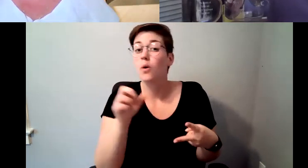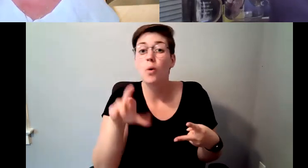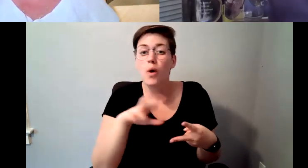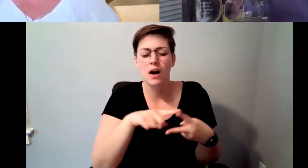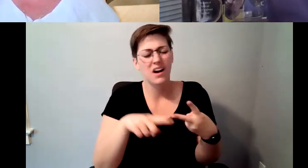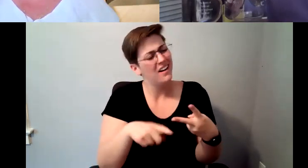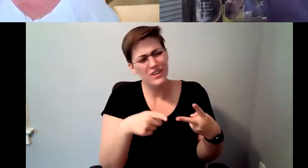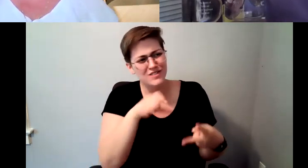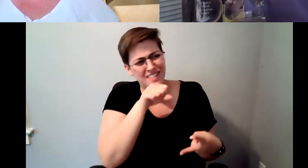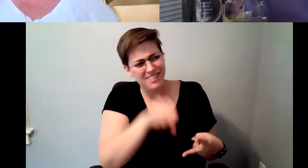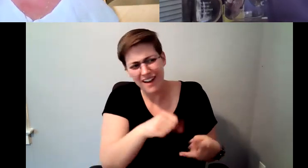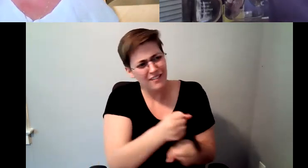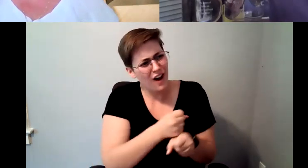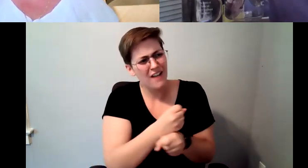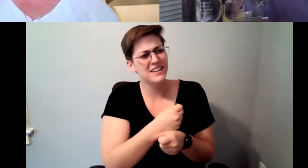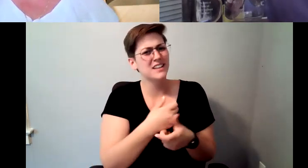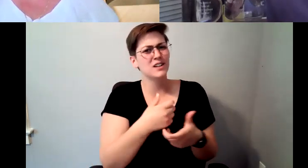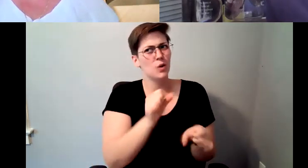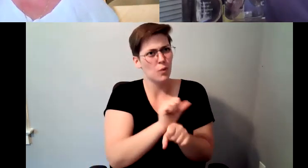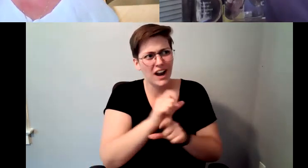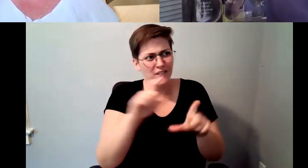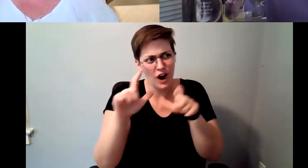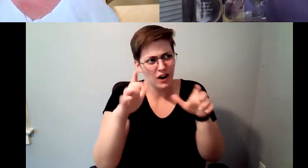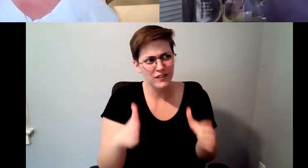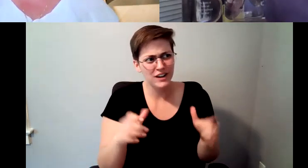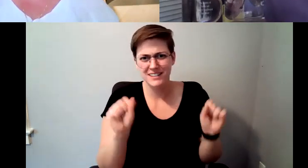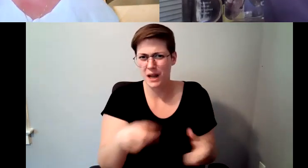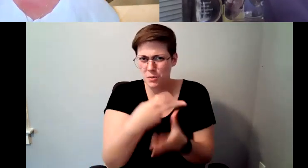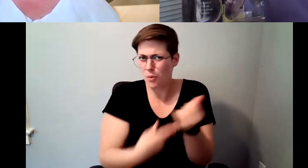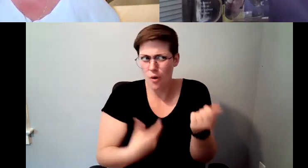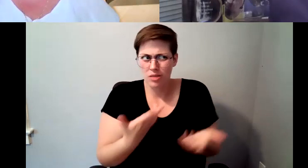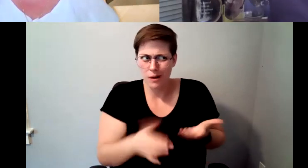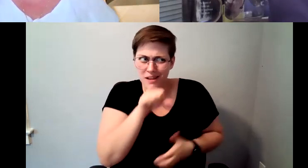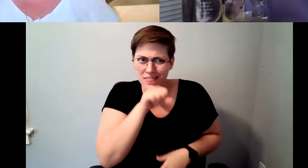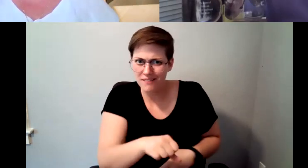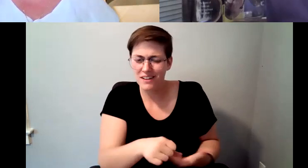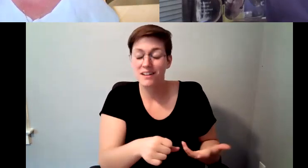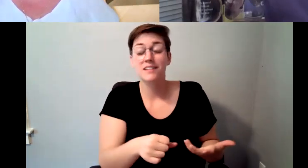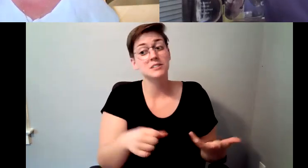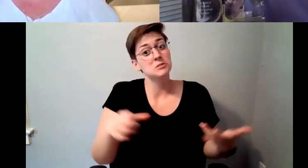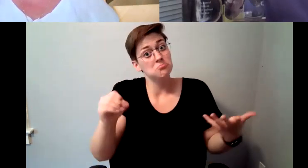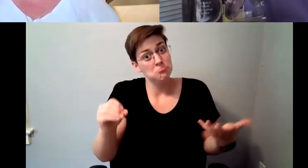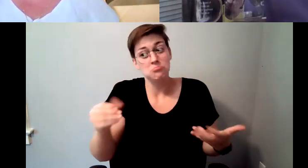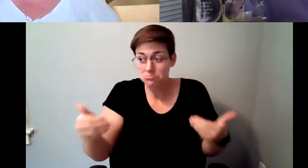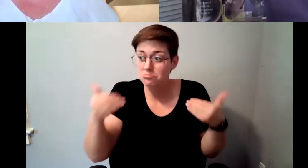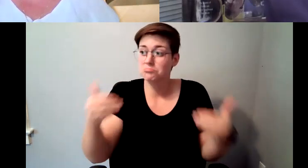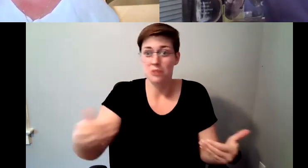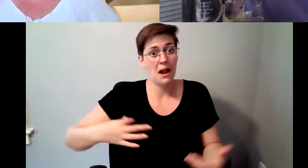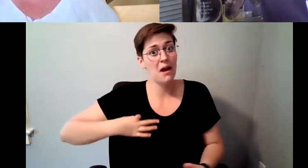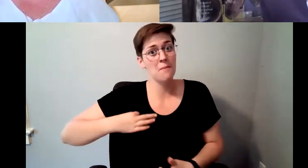a photographer you could do both and you'd probably love it. D. Major Cohen: And so I went and applied for a job at Starbucks in a week later February